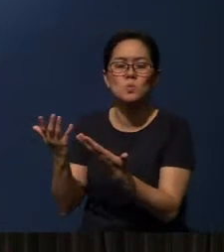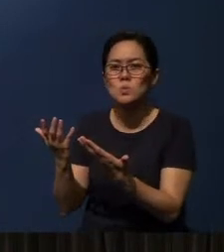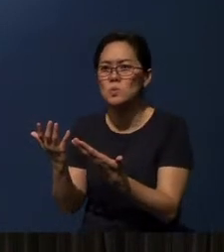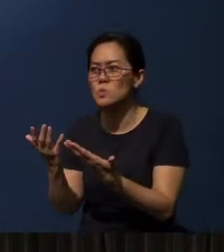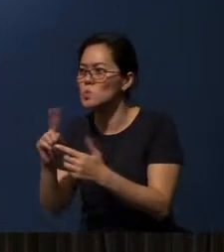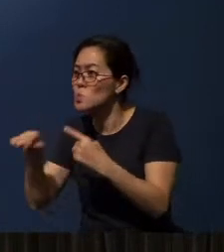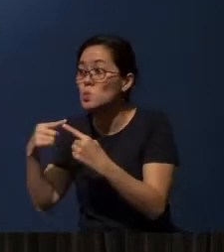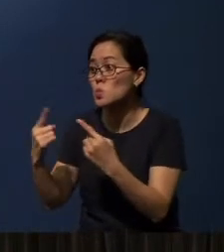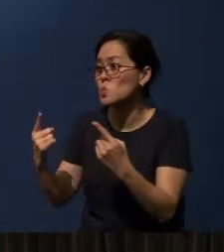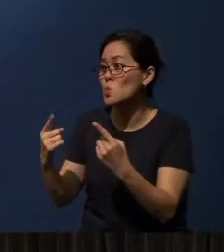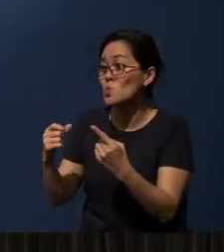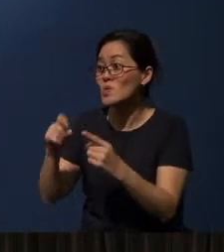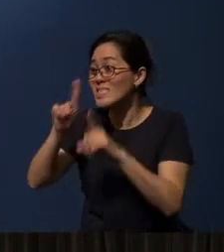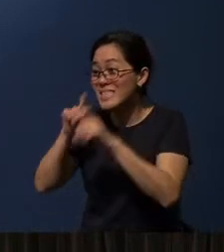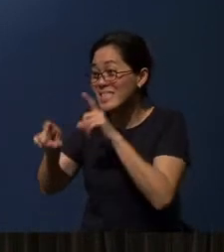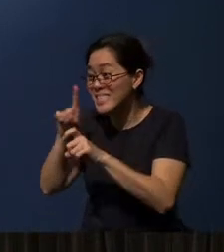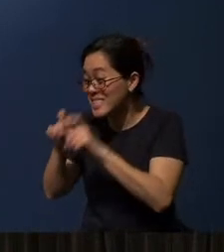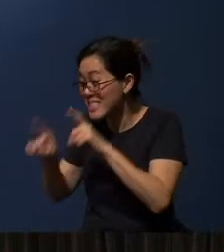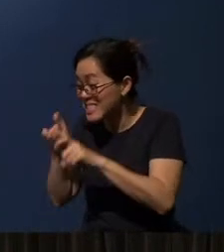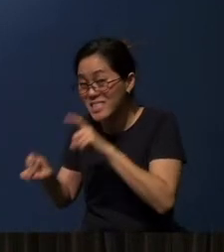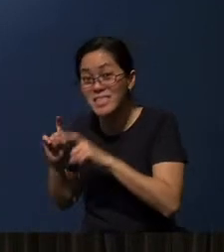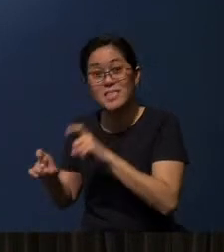You ask all the questions you can ask about it.